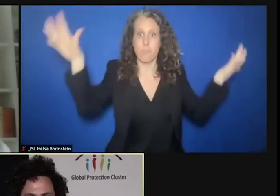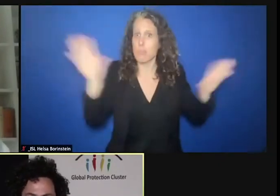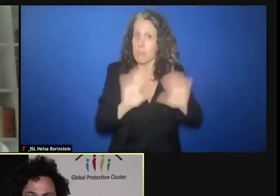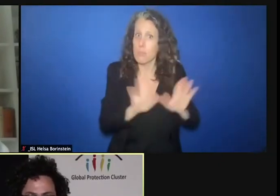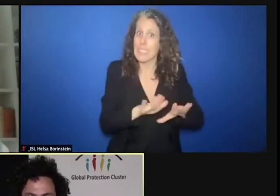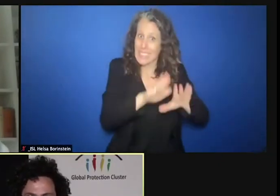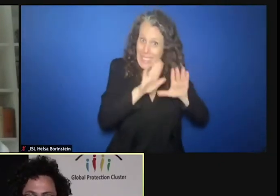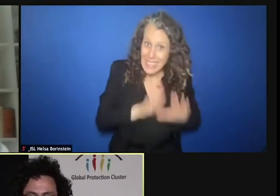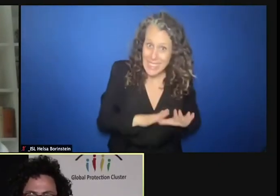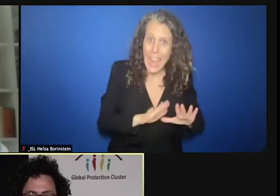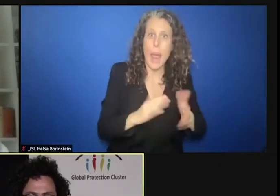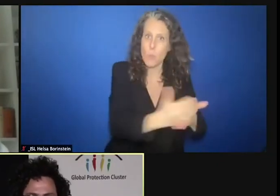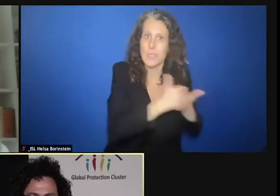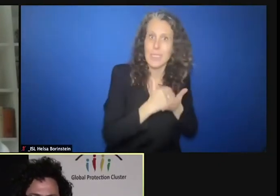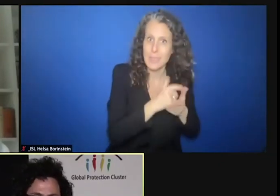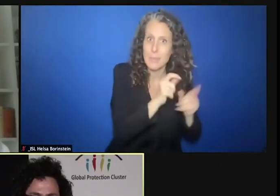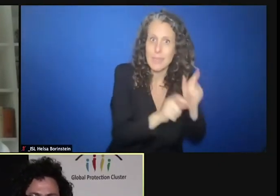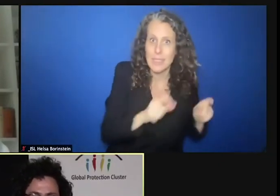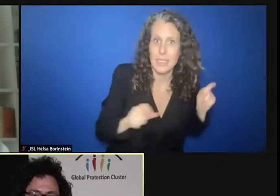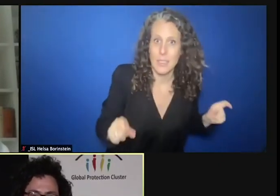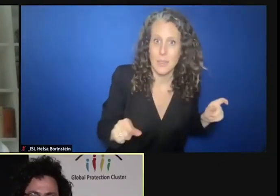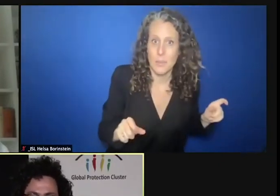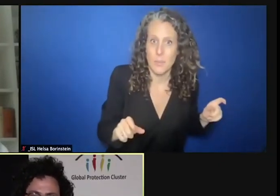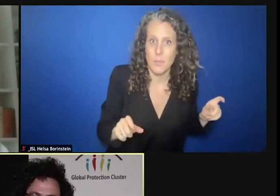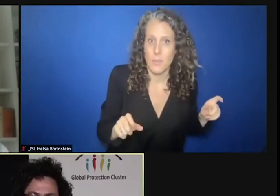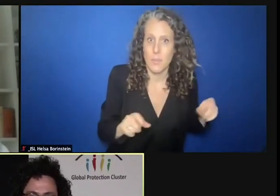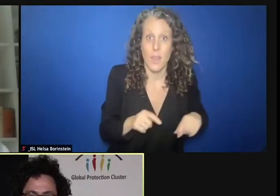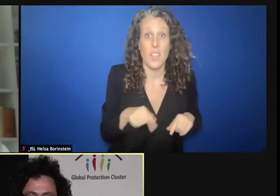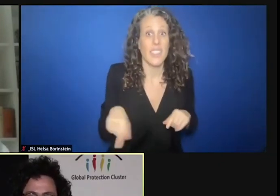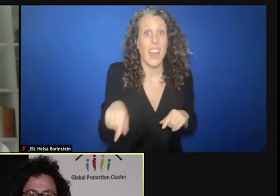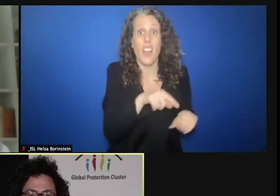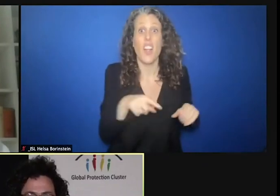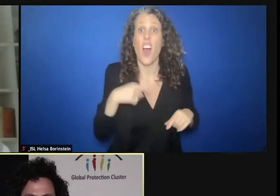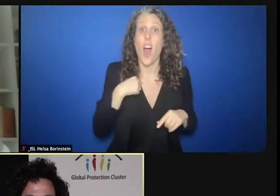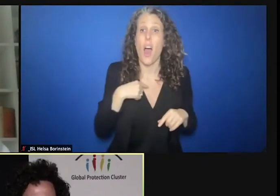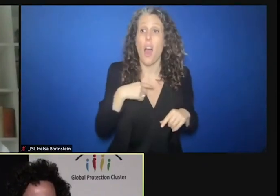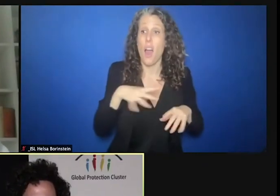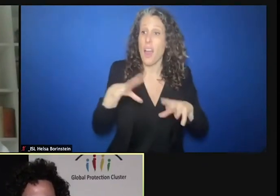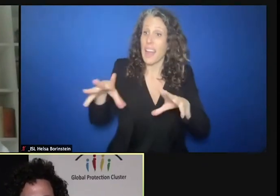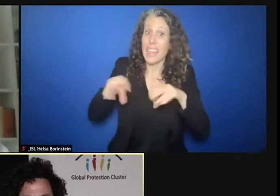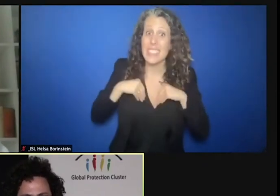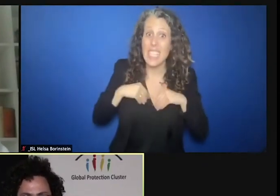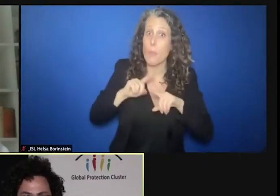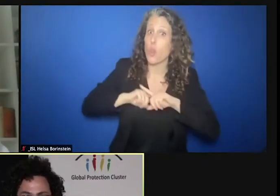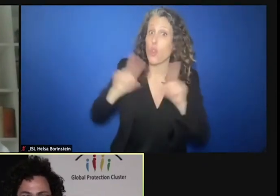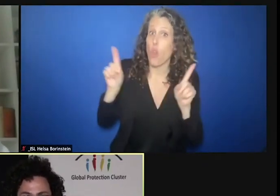basically this attitude of we do not take no for an answer when it comes to protection access. And